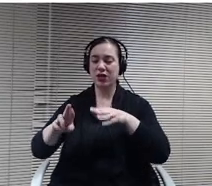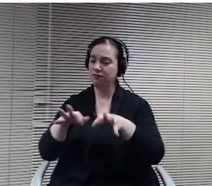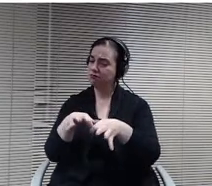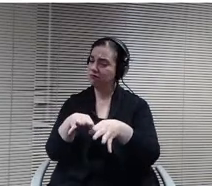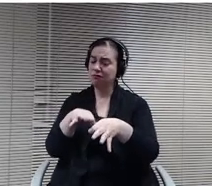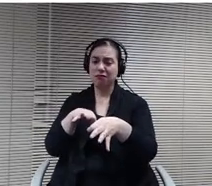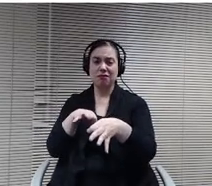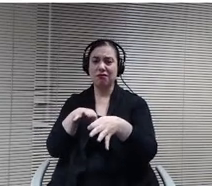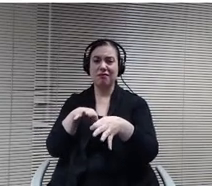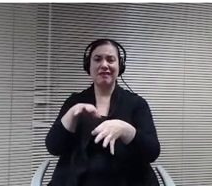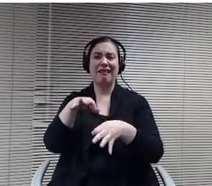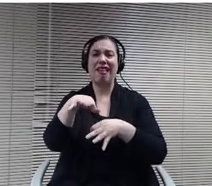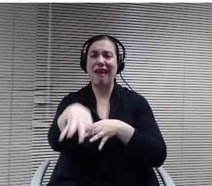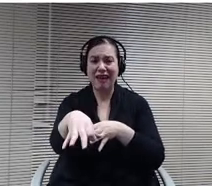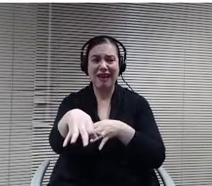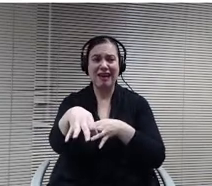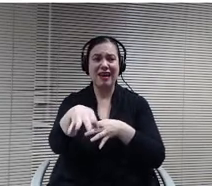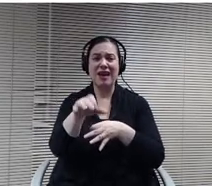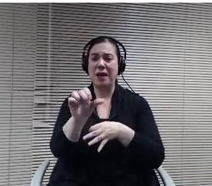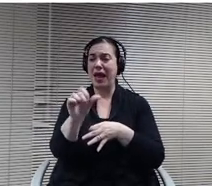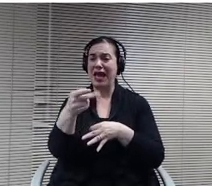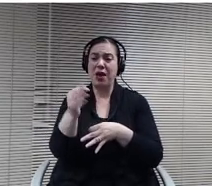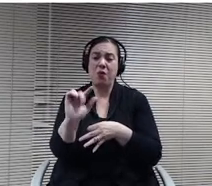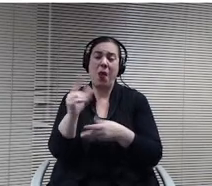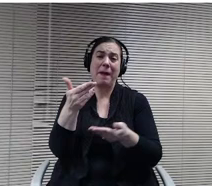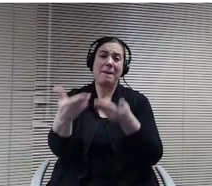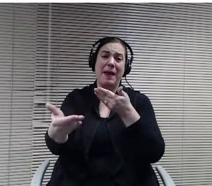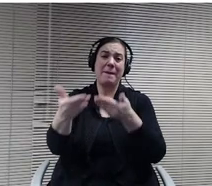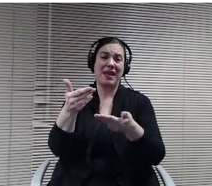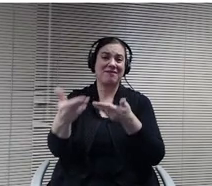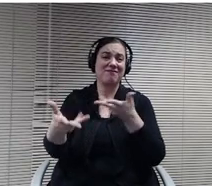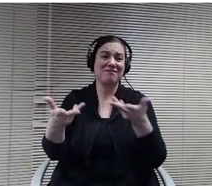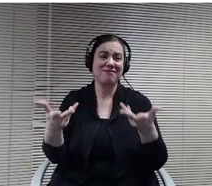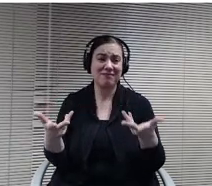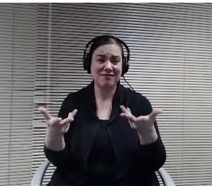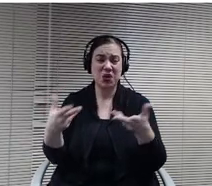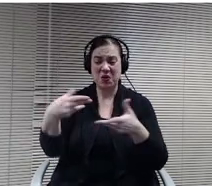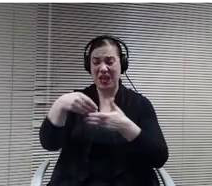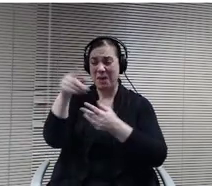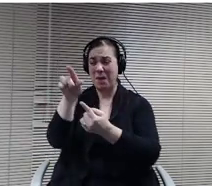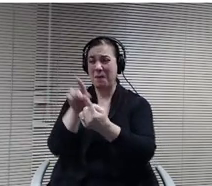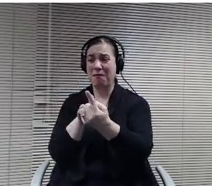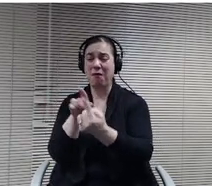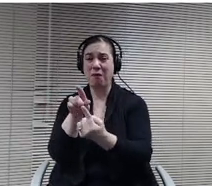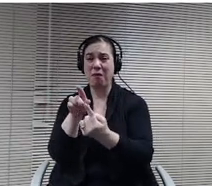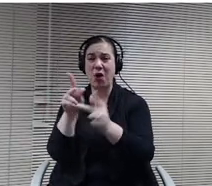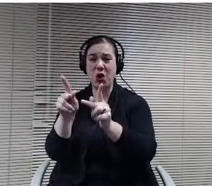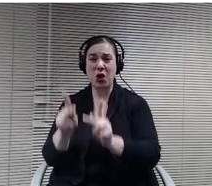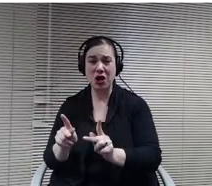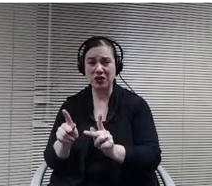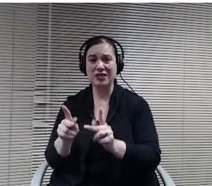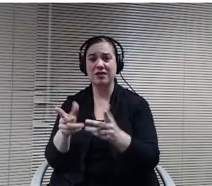and we have a chance. Maybe to do that in person or something similar to in person, so still reserving the opportunity to do